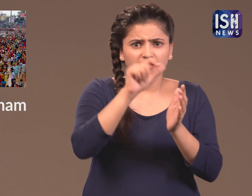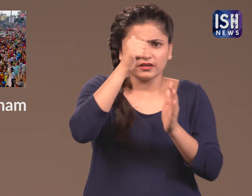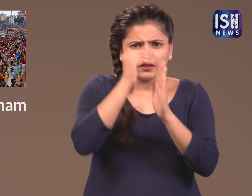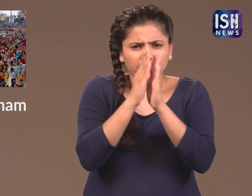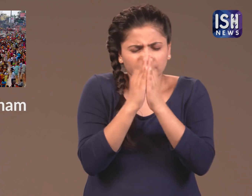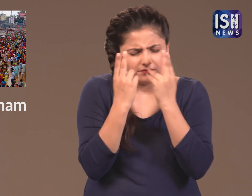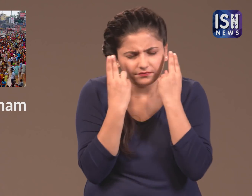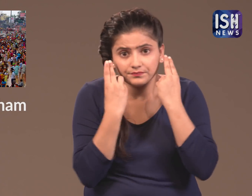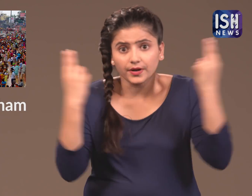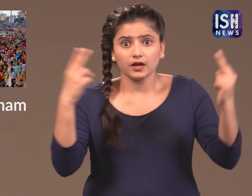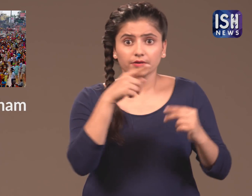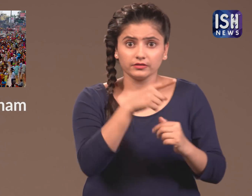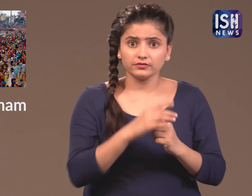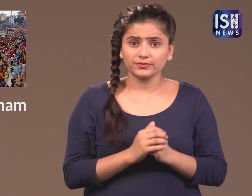They are very well known.